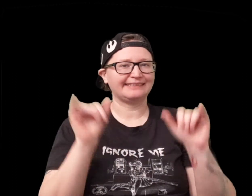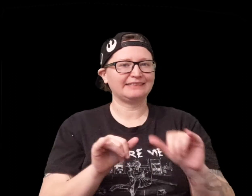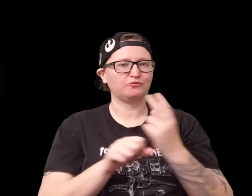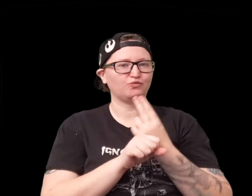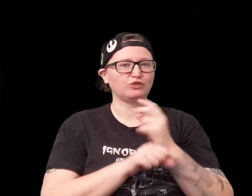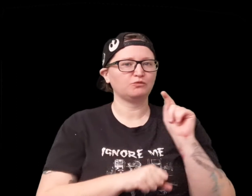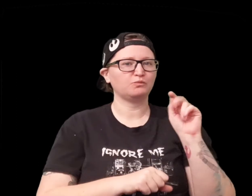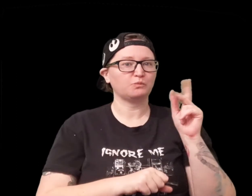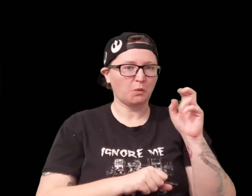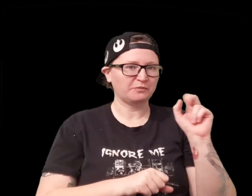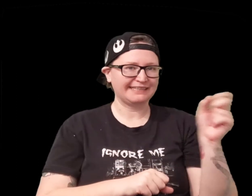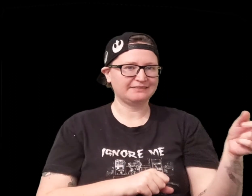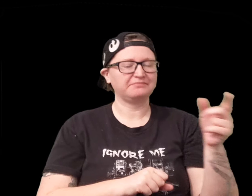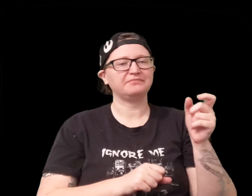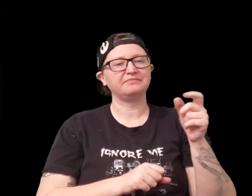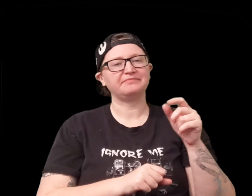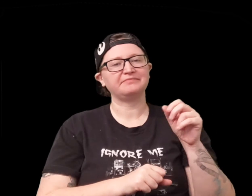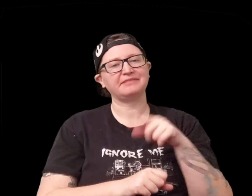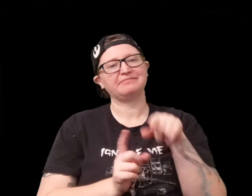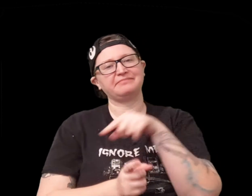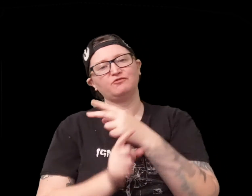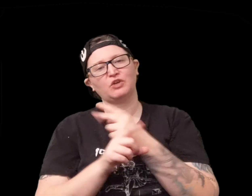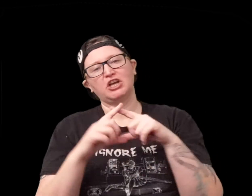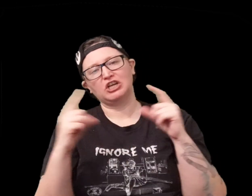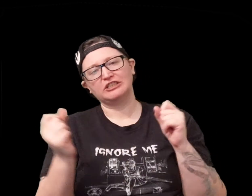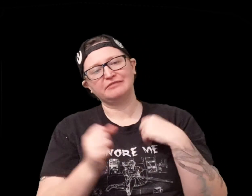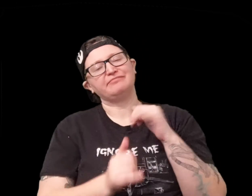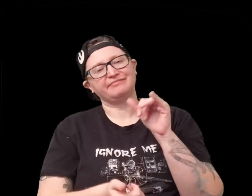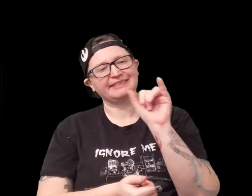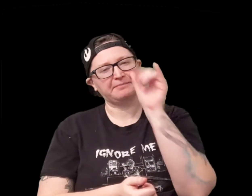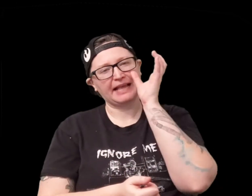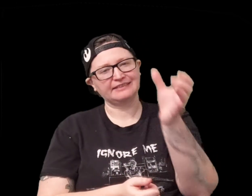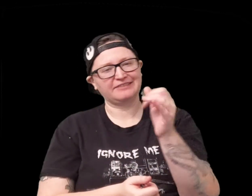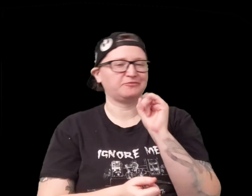and their initiative system that they use with tokens so in this sense they're using cards but